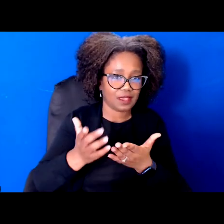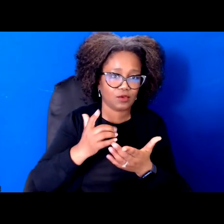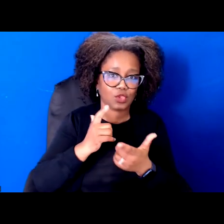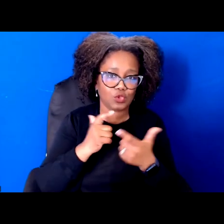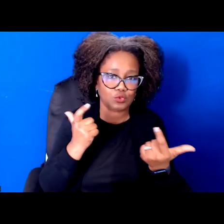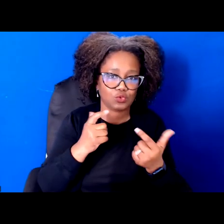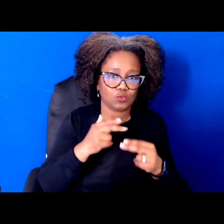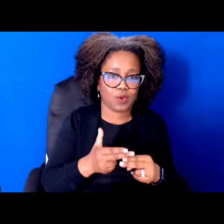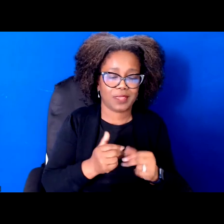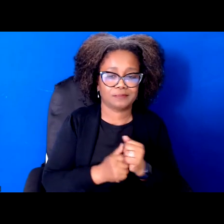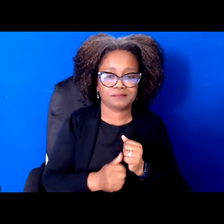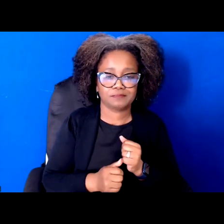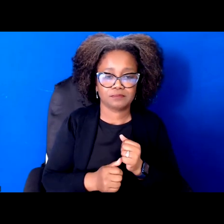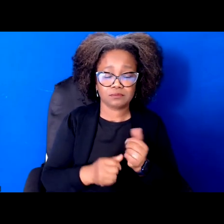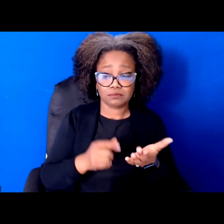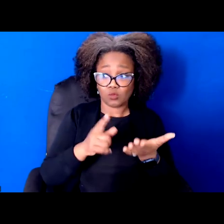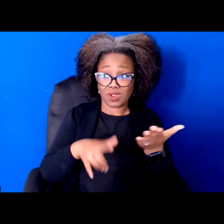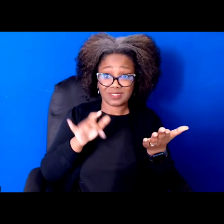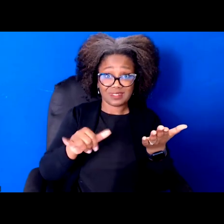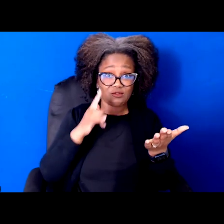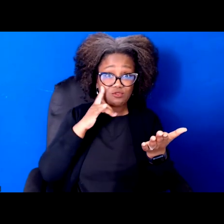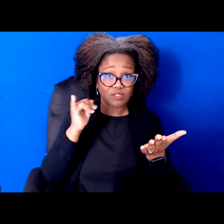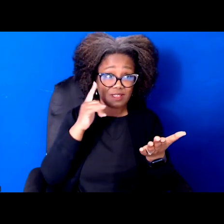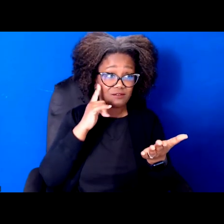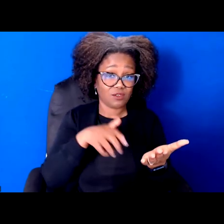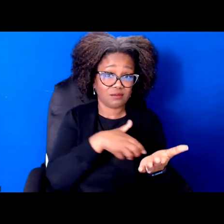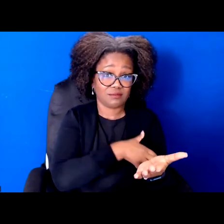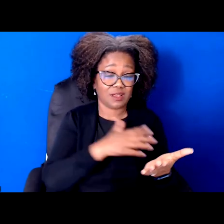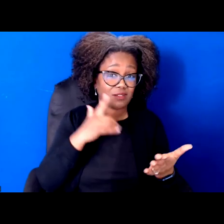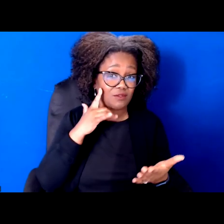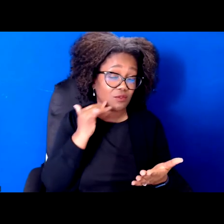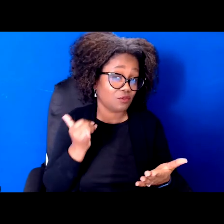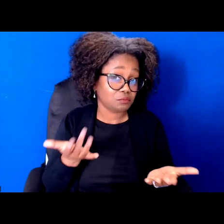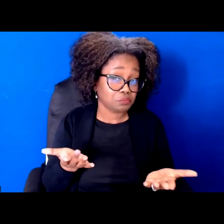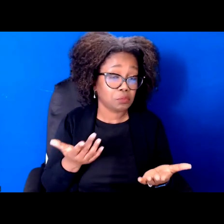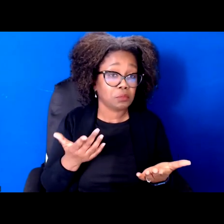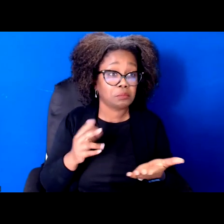And what does that look like concretely? So that means we talk to hundreds of thousands of Californians multiple times a year, whether